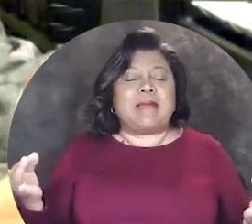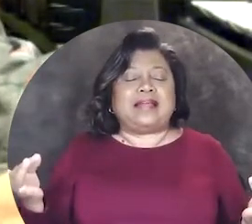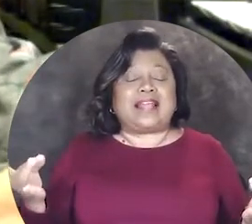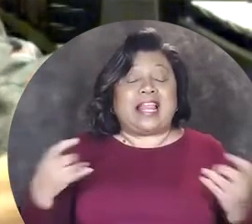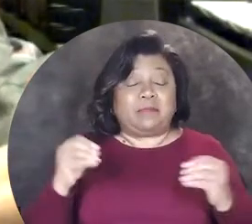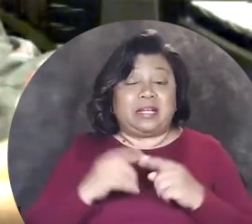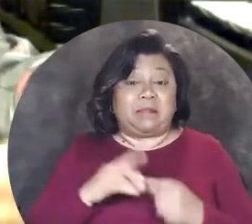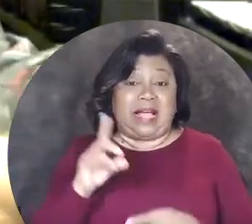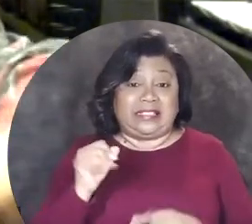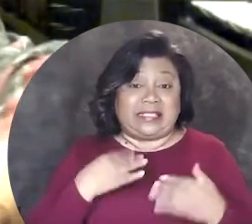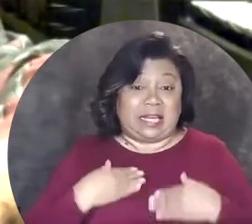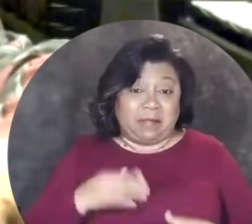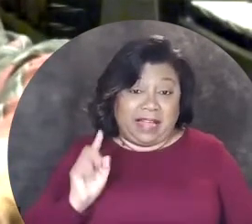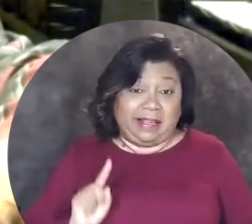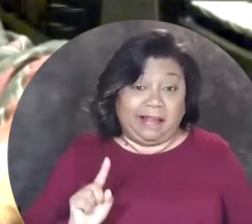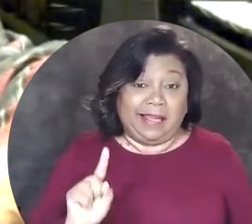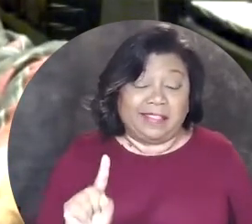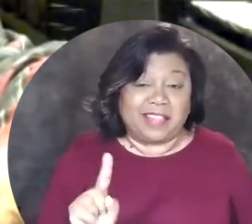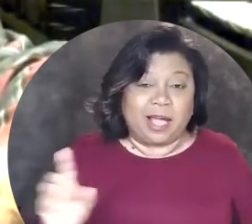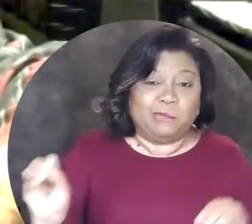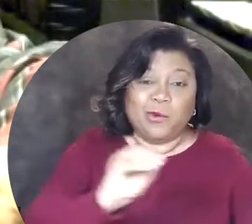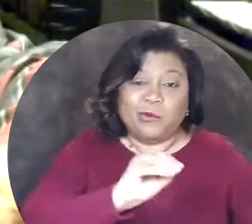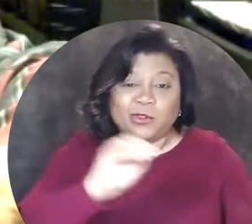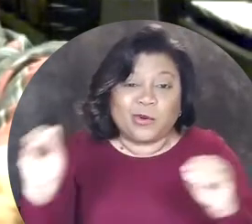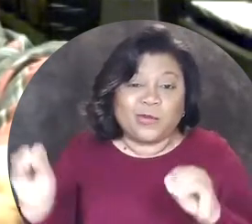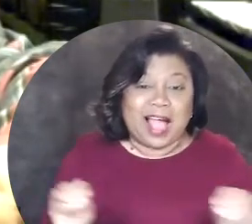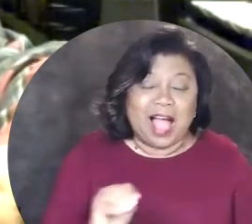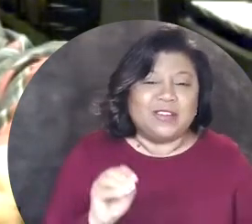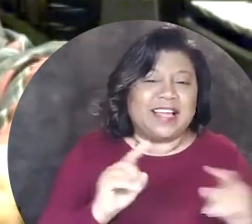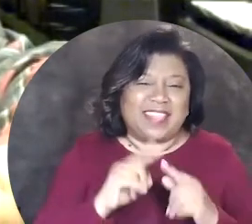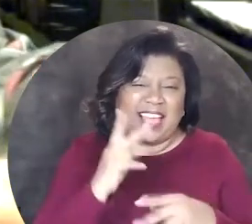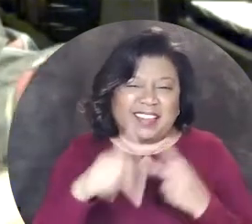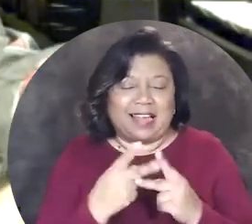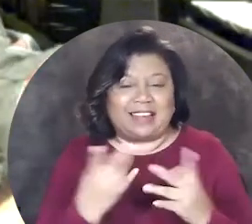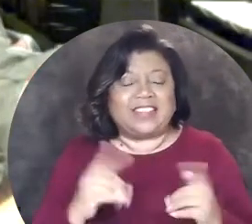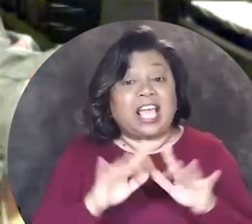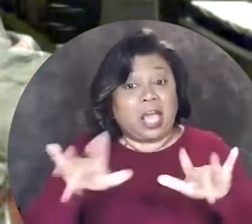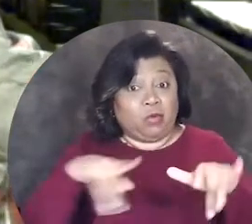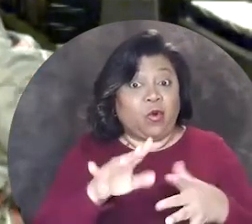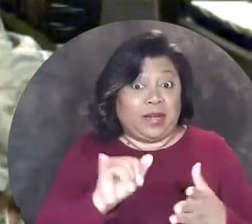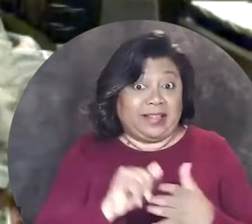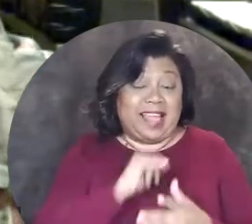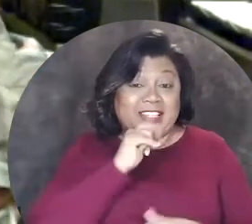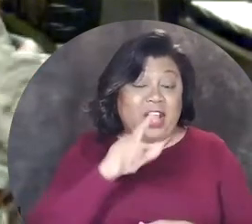and then putting my disabled body in there moving around it and that sort of thing and recording it